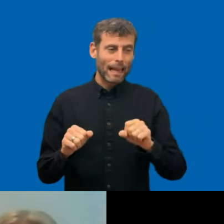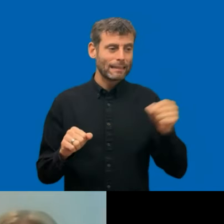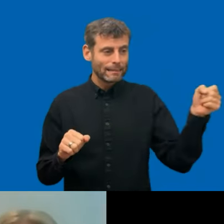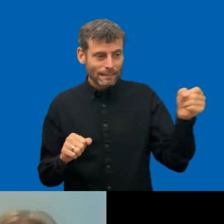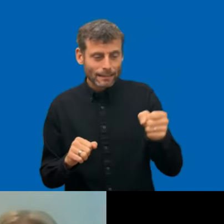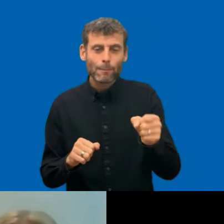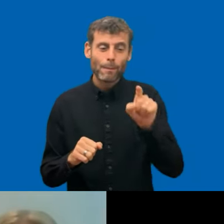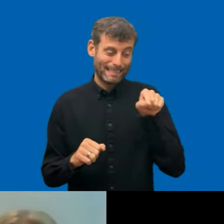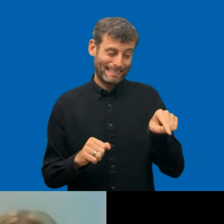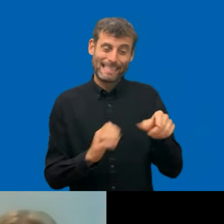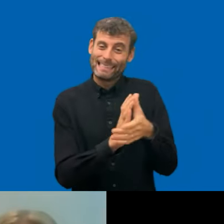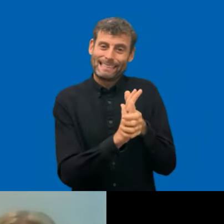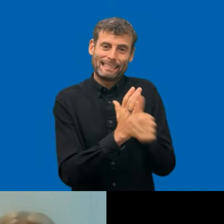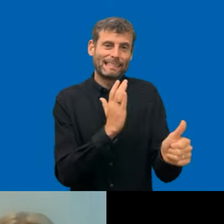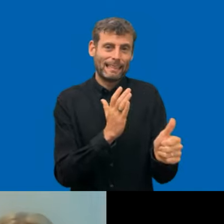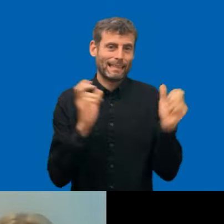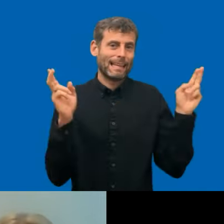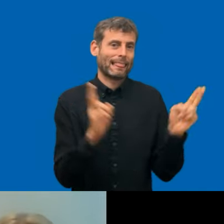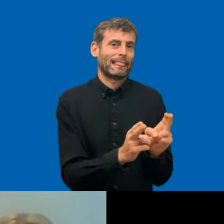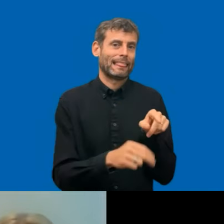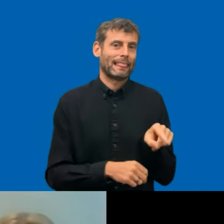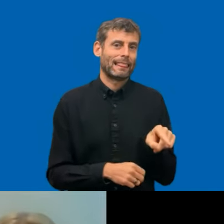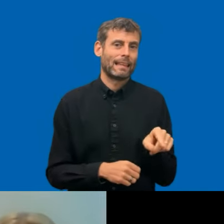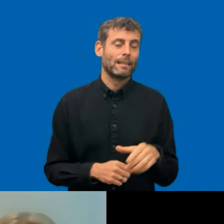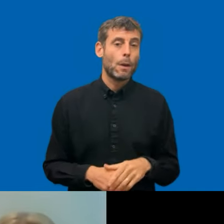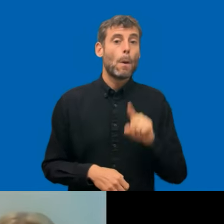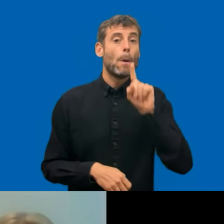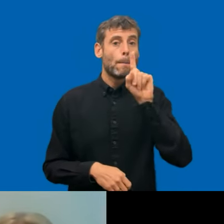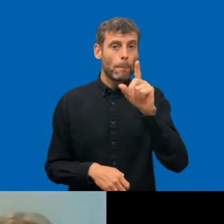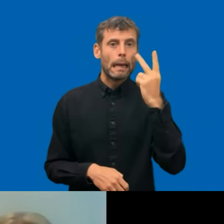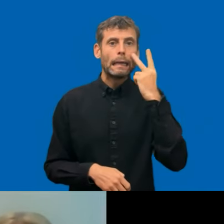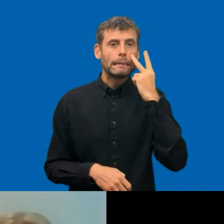But it's I mean, it is really it is really on the way now. So we can see it's on the it's